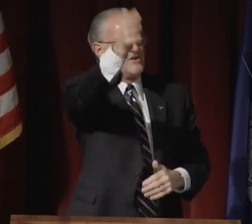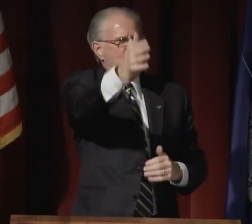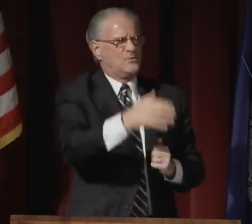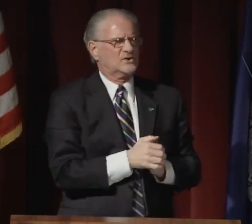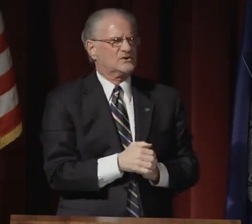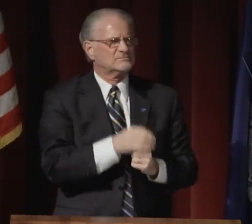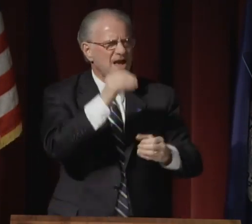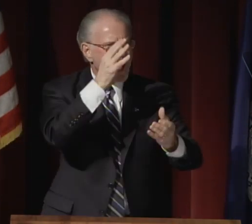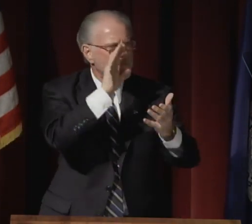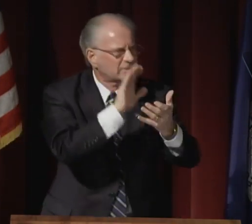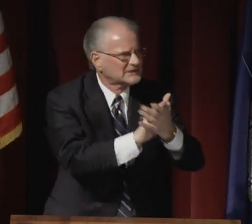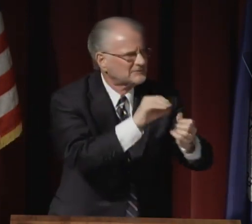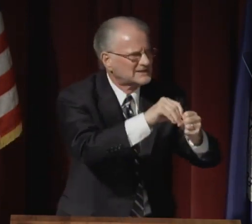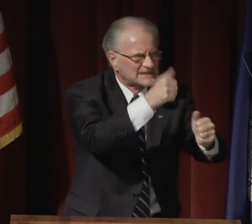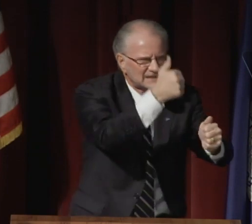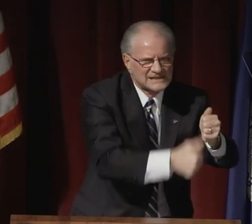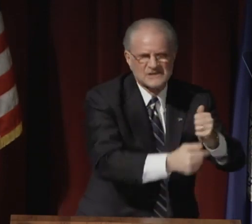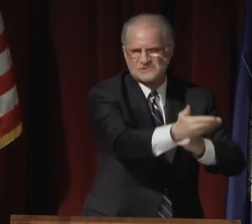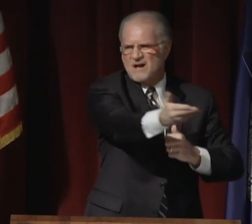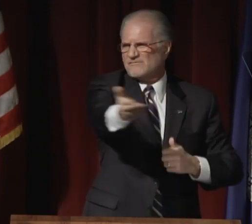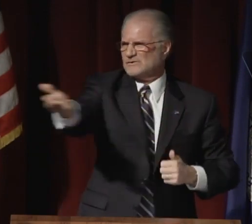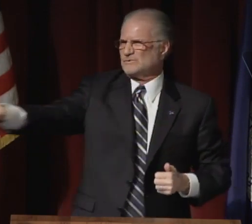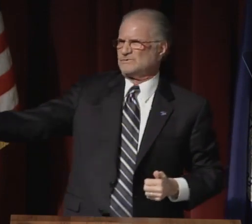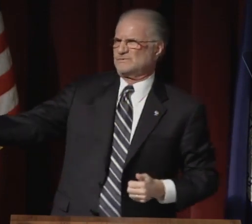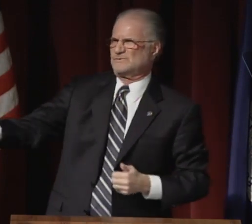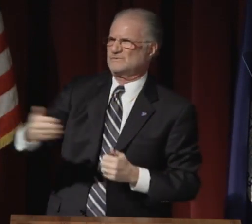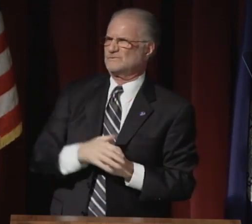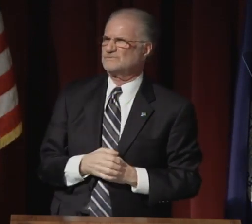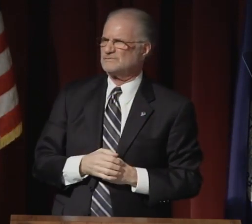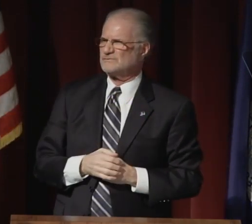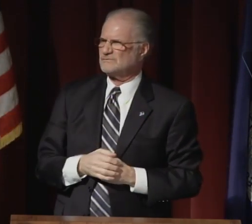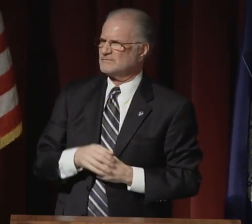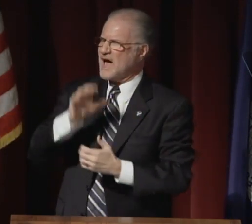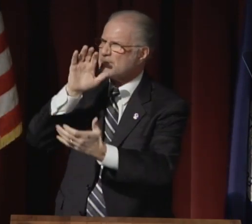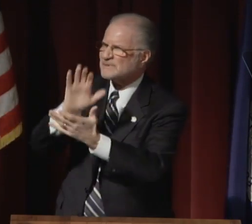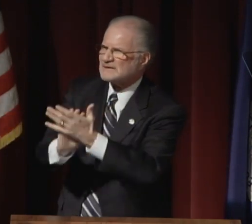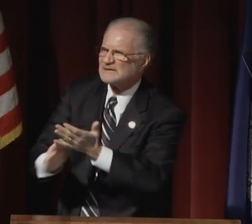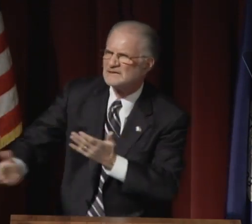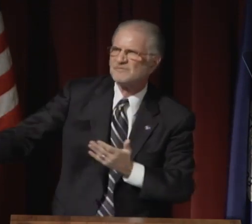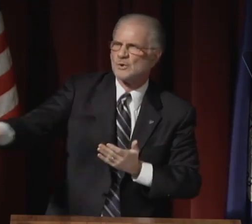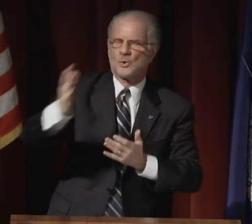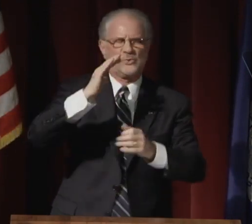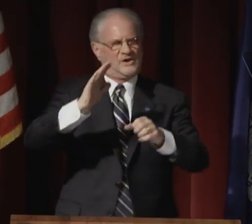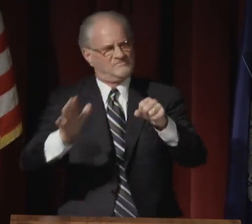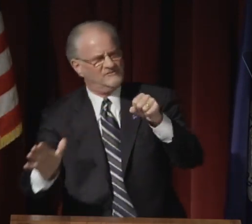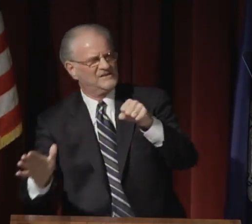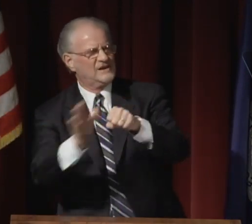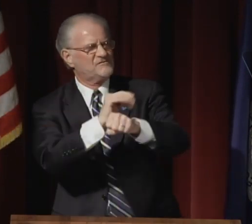I believe our strengths will carry us forward. I believe in each of you.